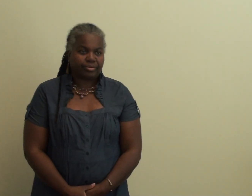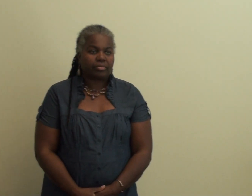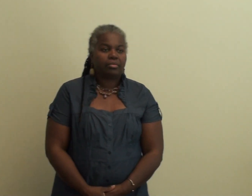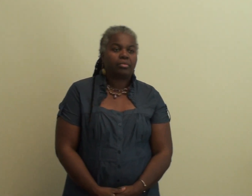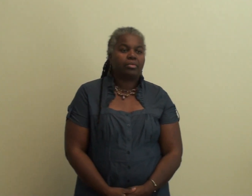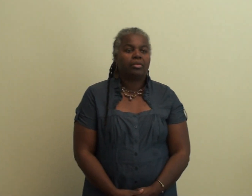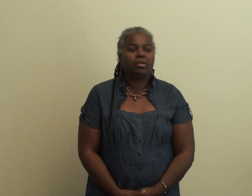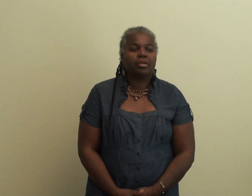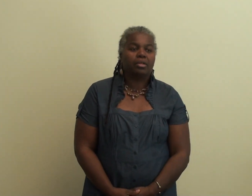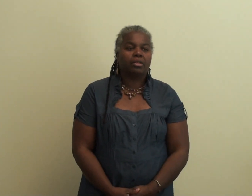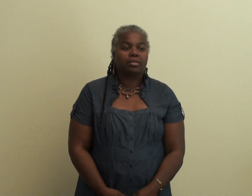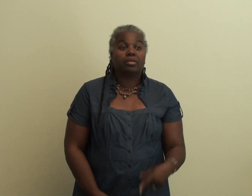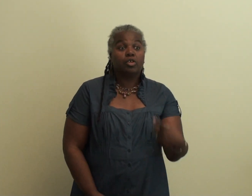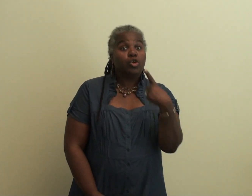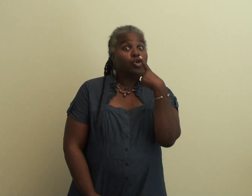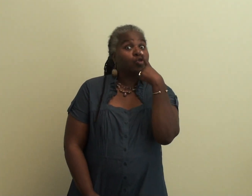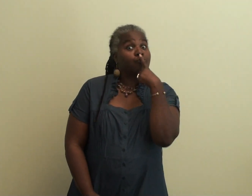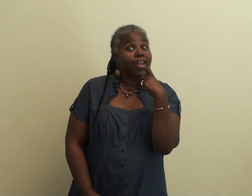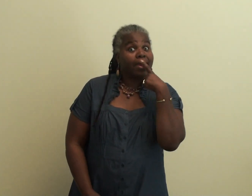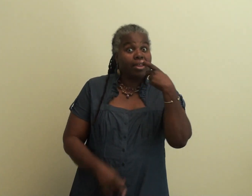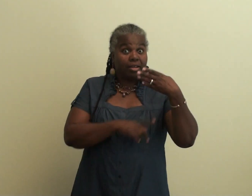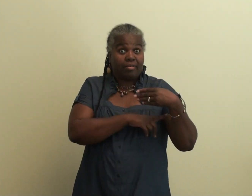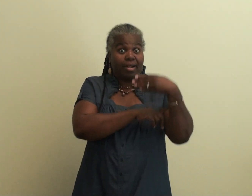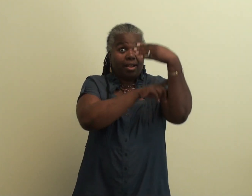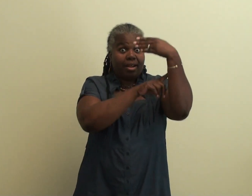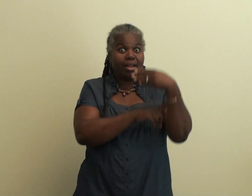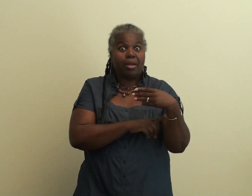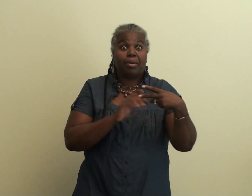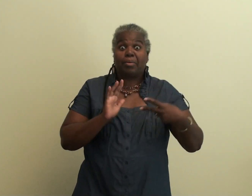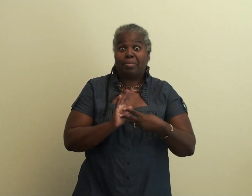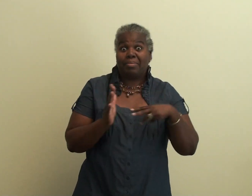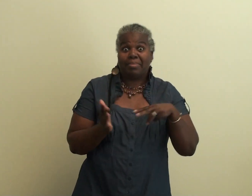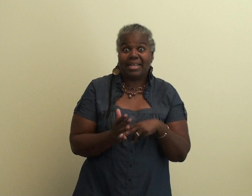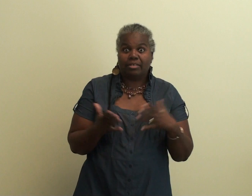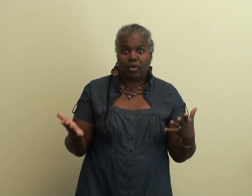and not ideal conditions for weak swimmers.